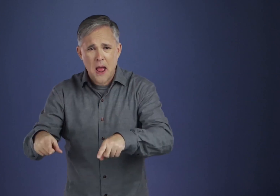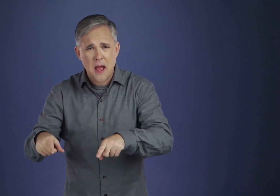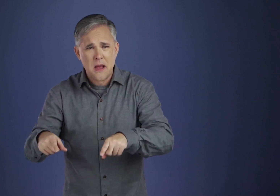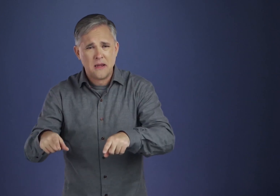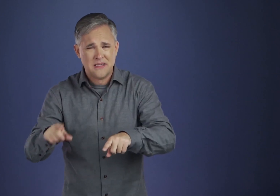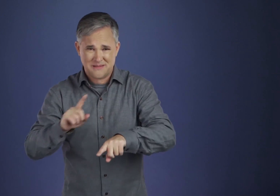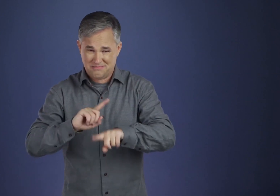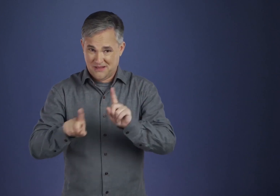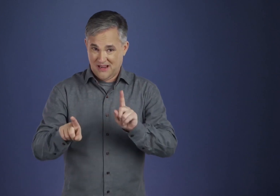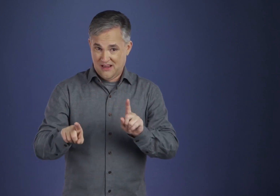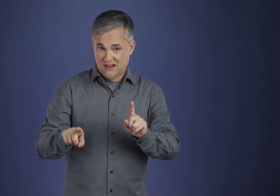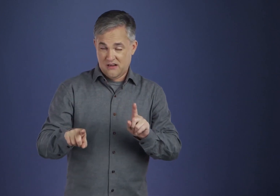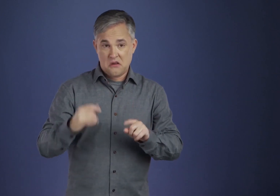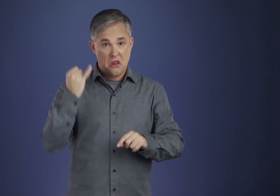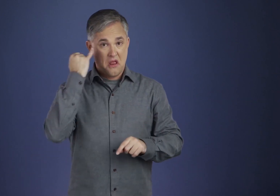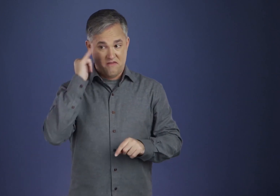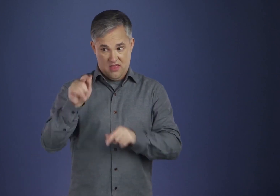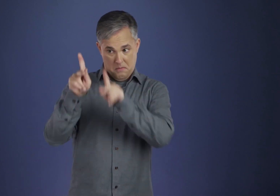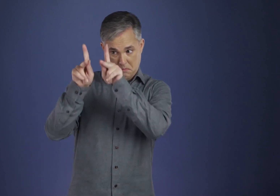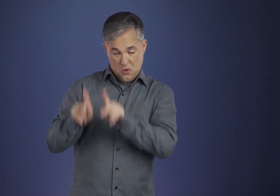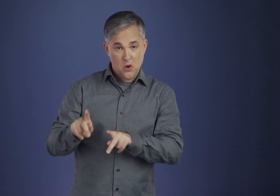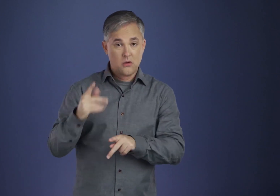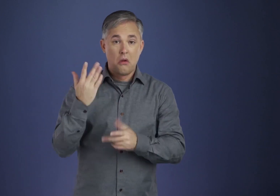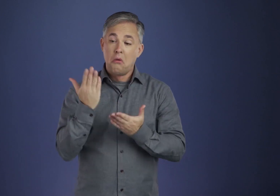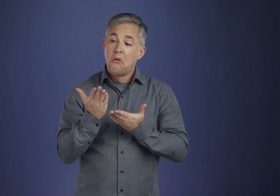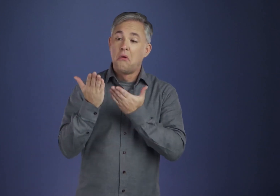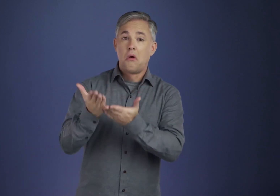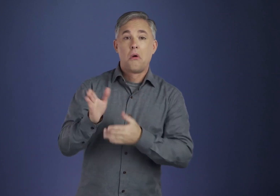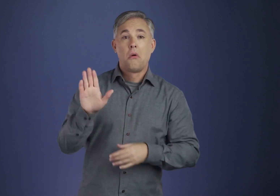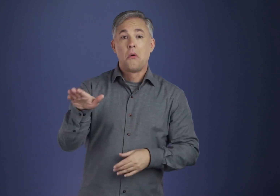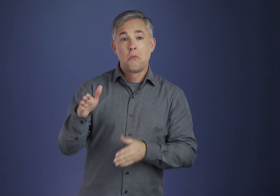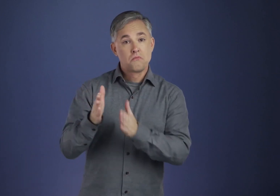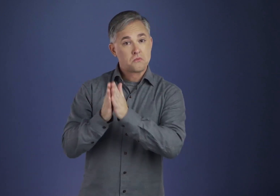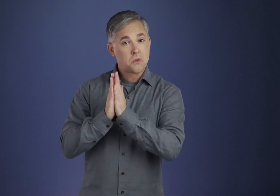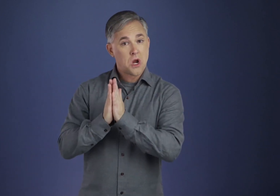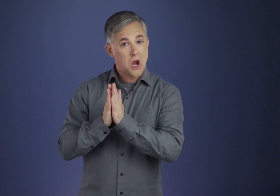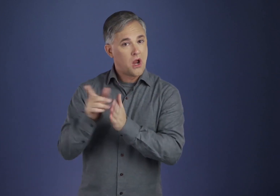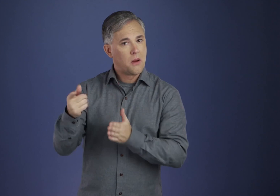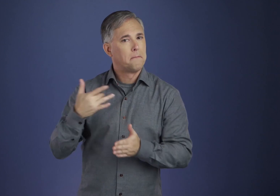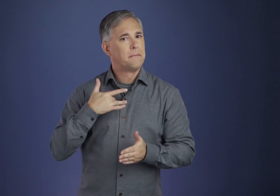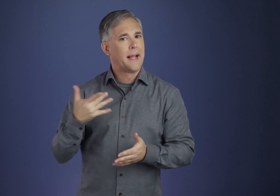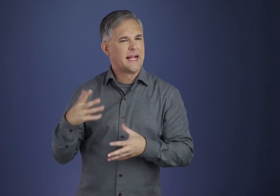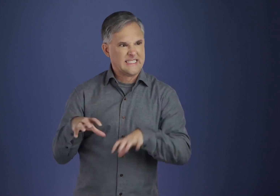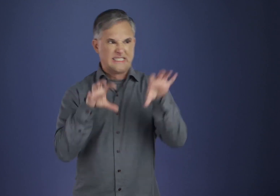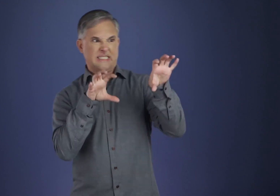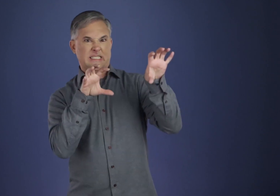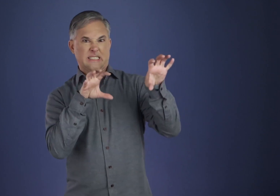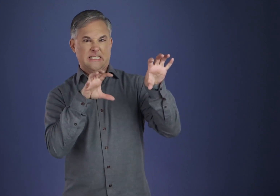But we recoiled from meditation and prayer as obstinately as the scientist